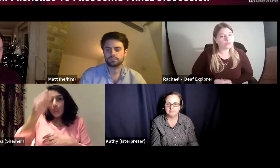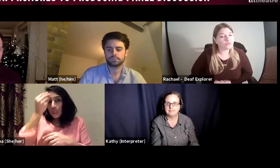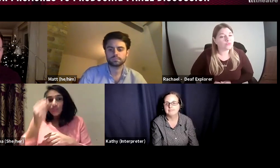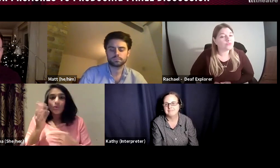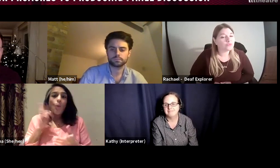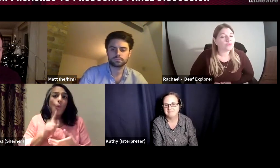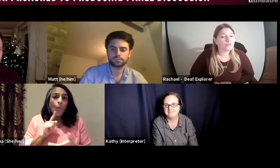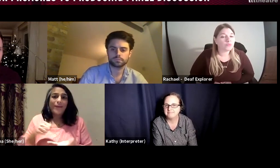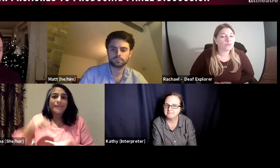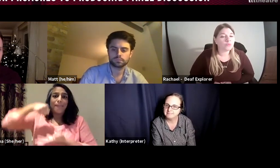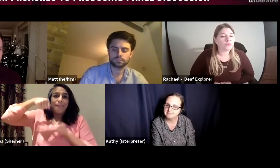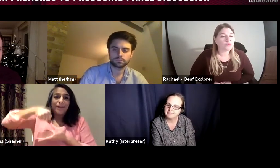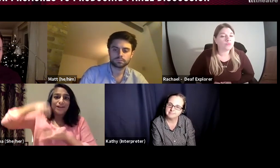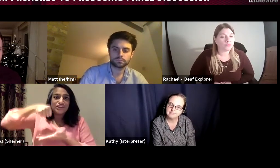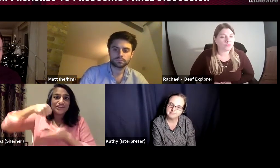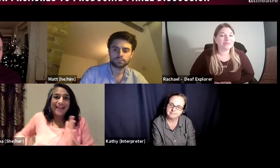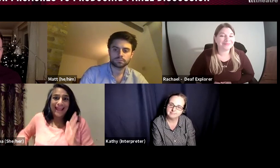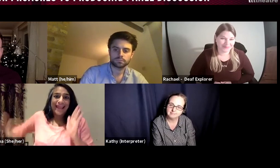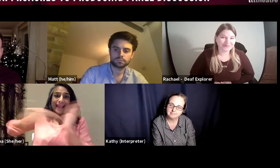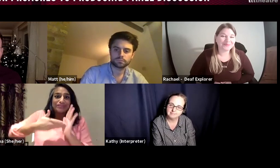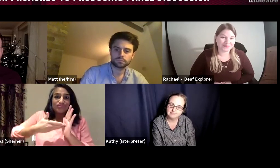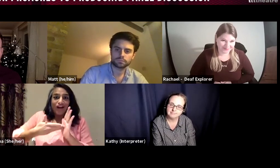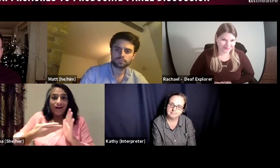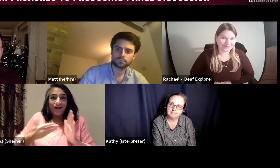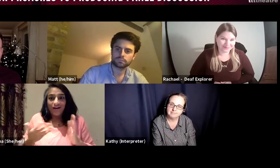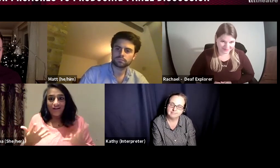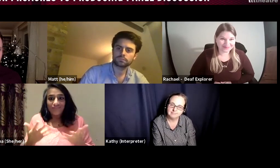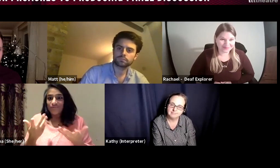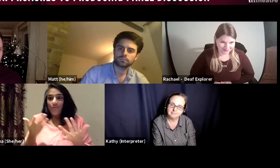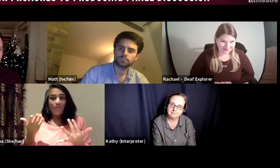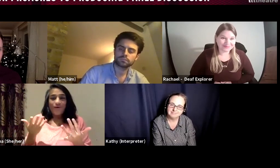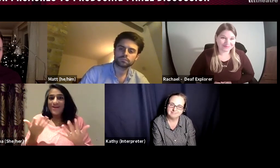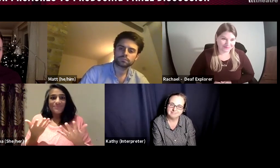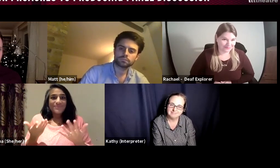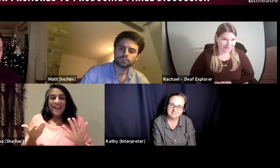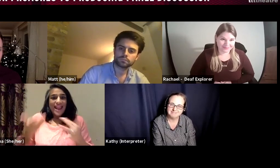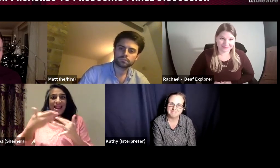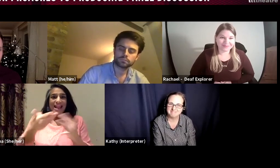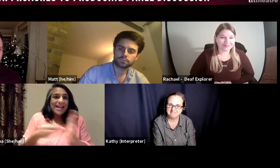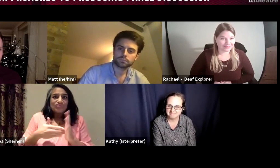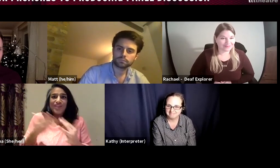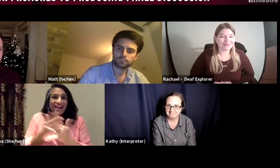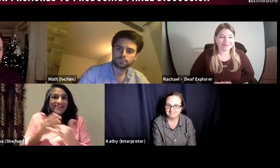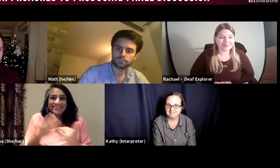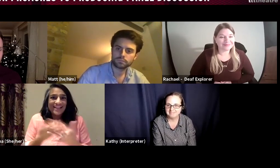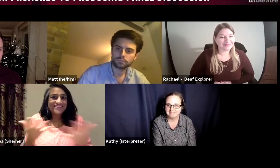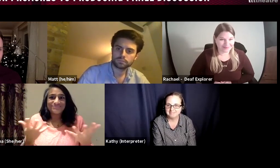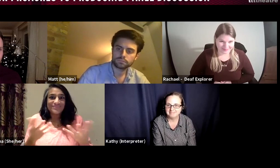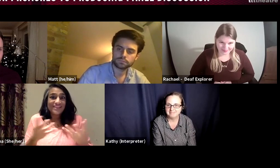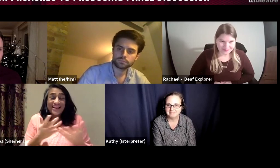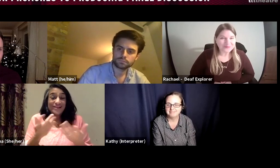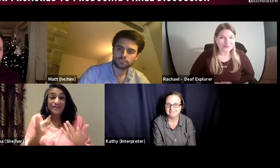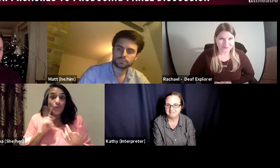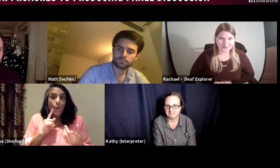just one thing that I have learnt: make sure you have contingencies within your budget